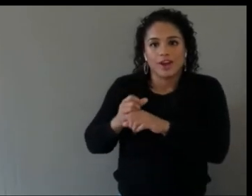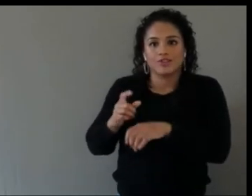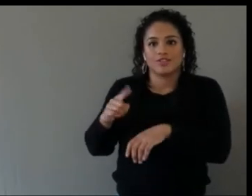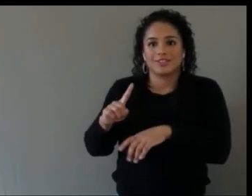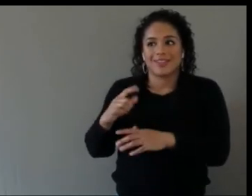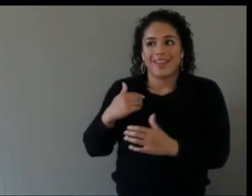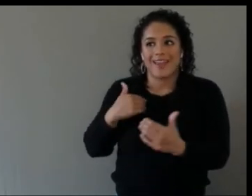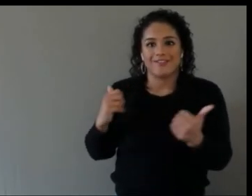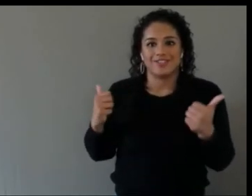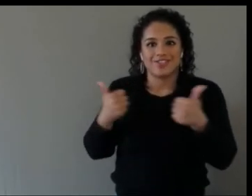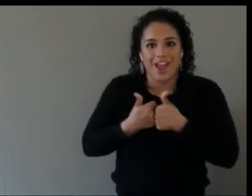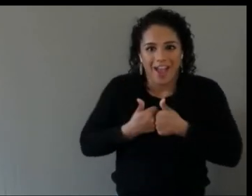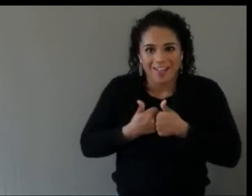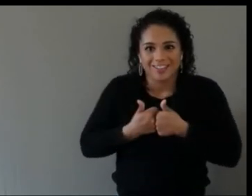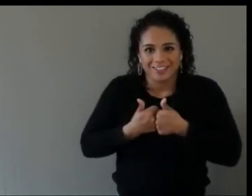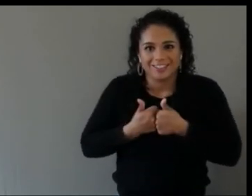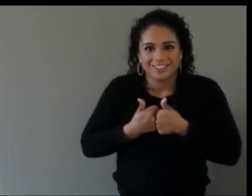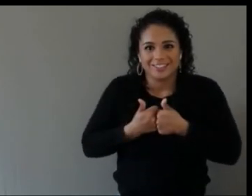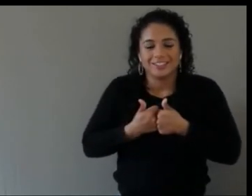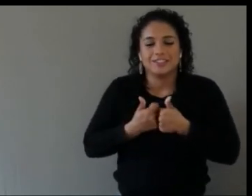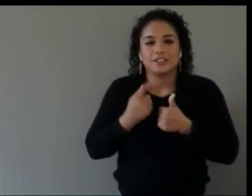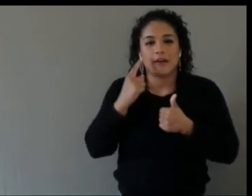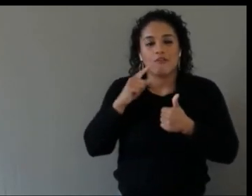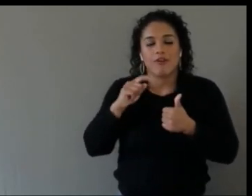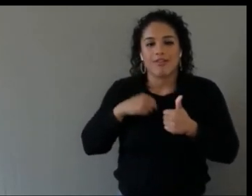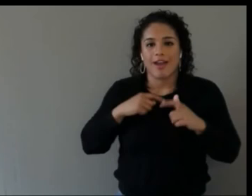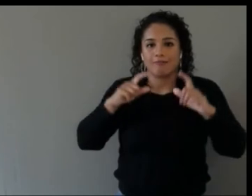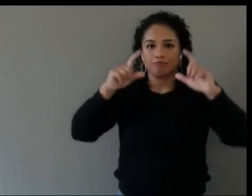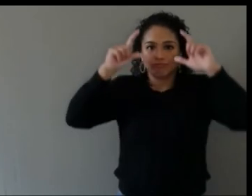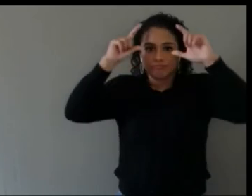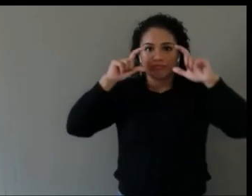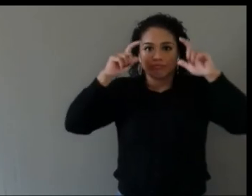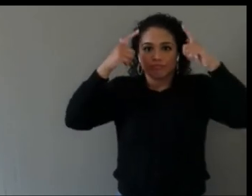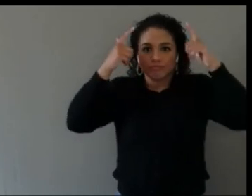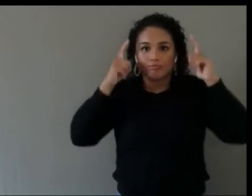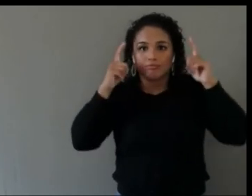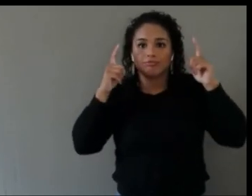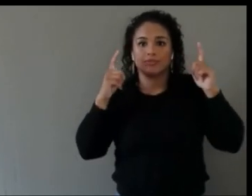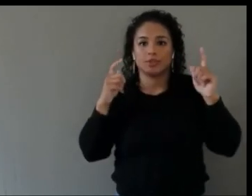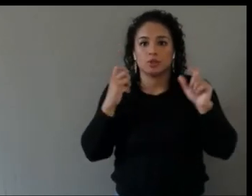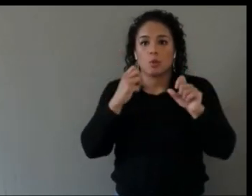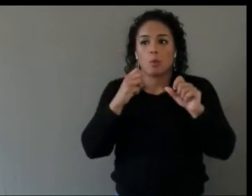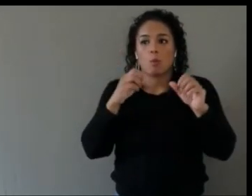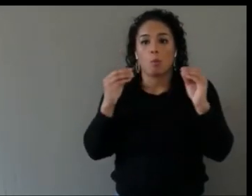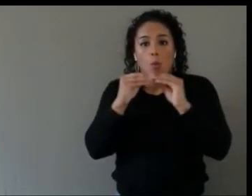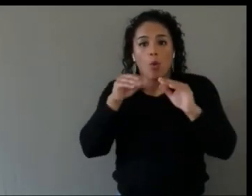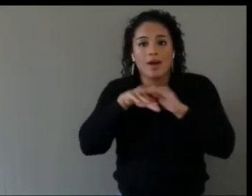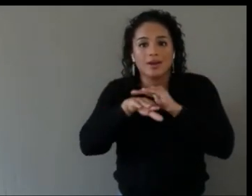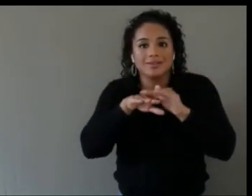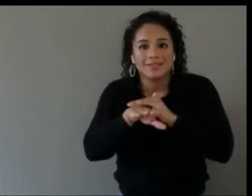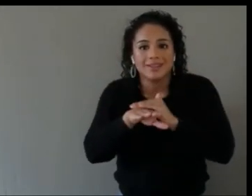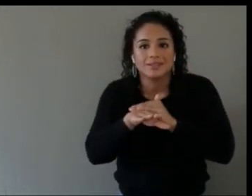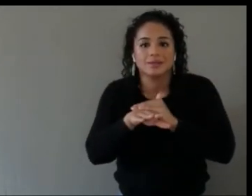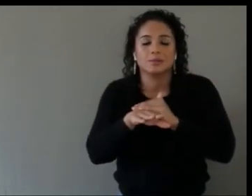more accessible in terms of like an industrial design sense. Also, there's that end.